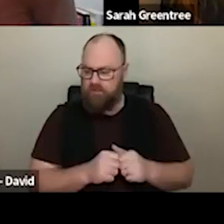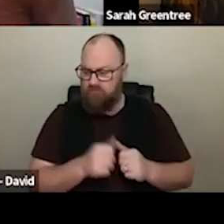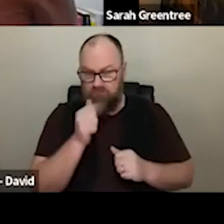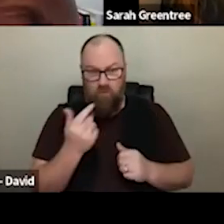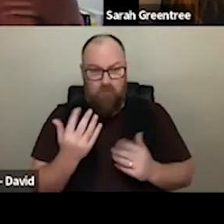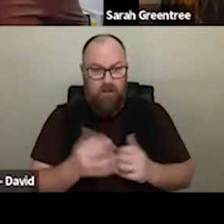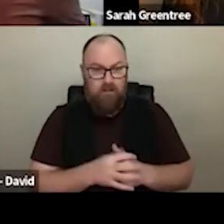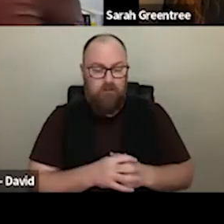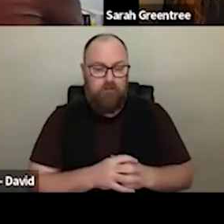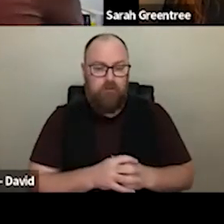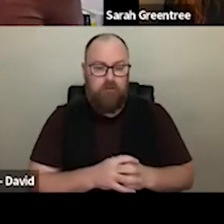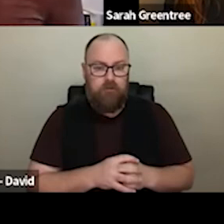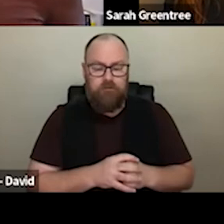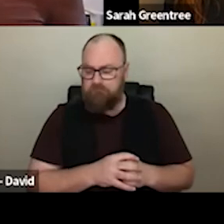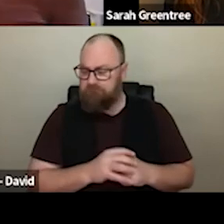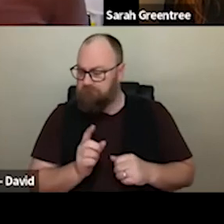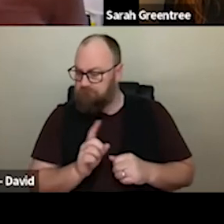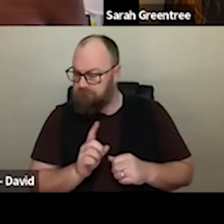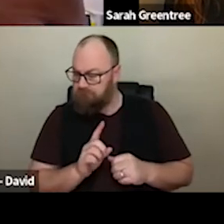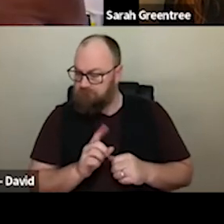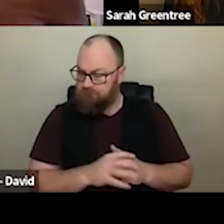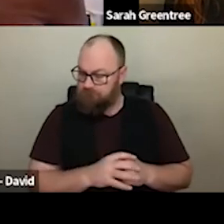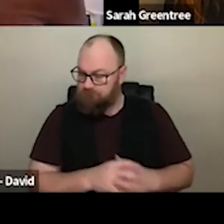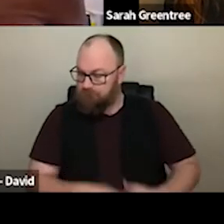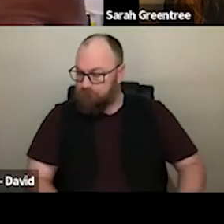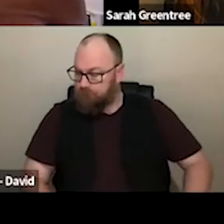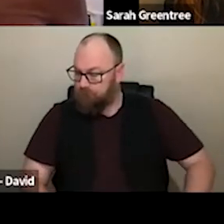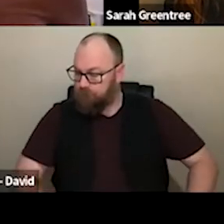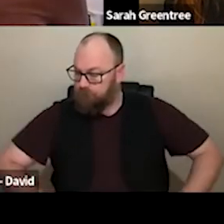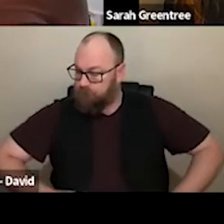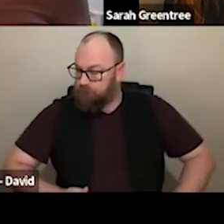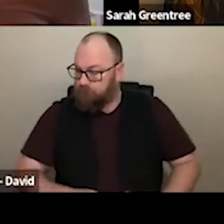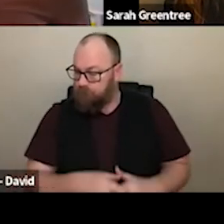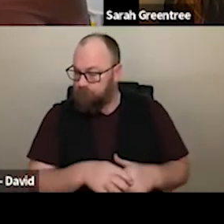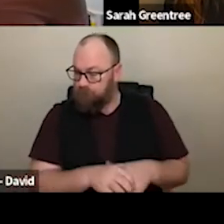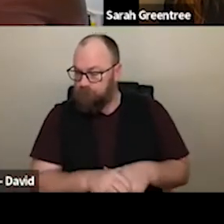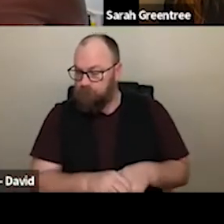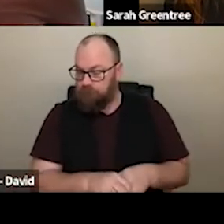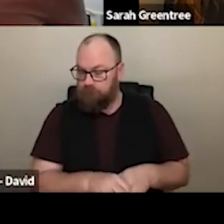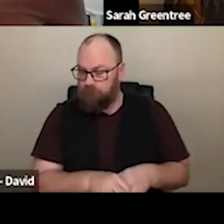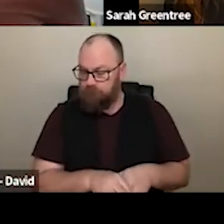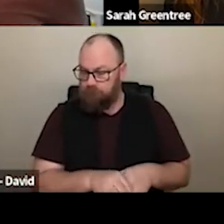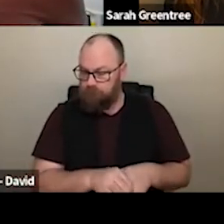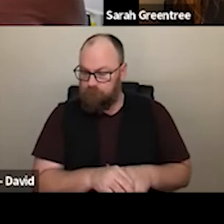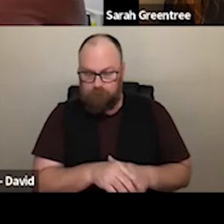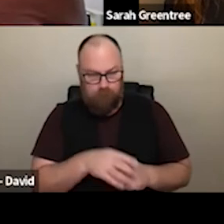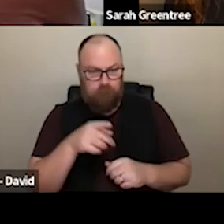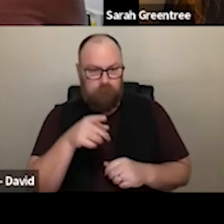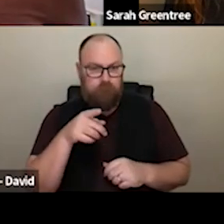and what is the value of funds to be allocated i've touched on the value of indication of what portion of the EOI is a successful -- up expected to be successful in the next stage, and match, I have touched on the value of funds,. In terms of the EOI's, it is kind of pendant on how many